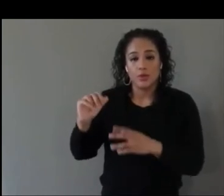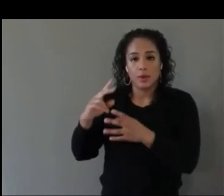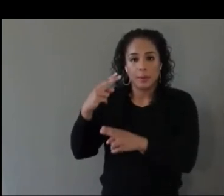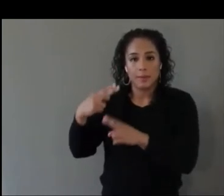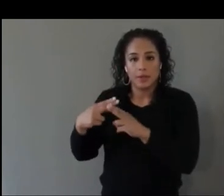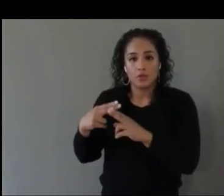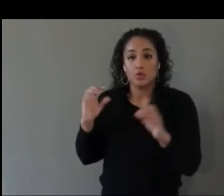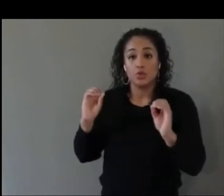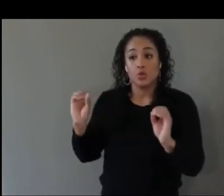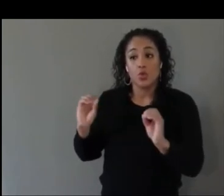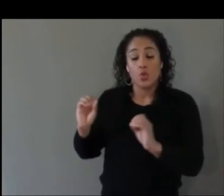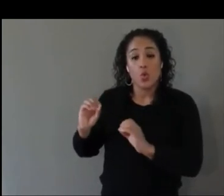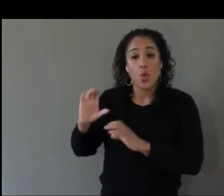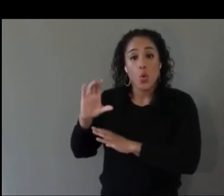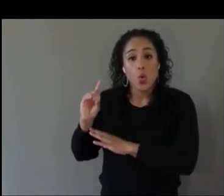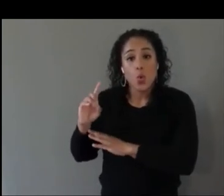I would love to hear responses from all of you.